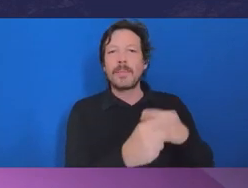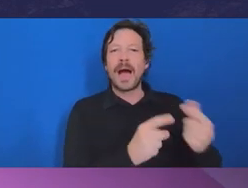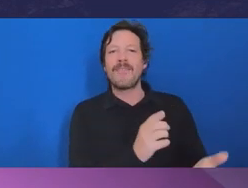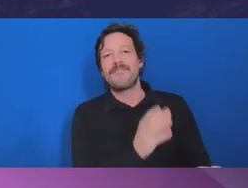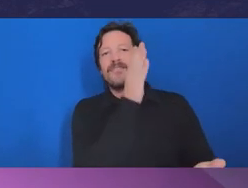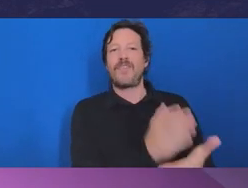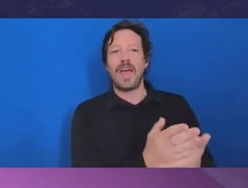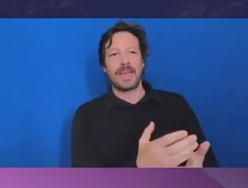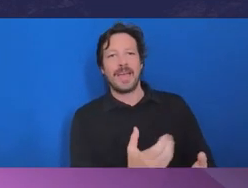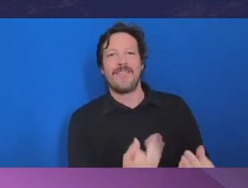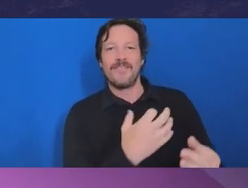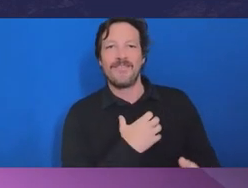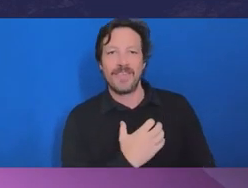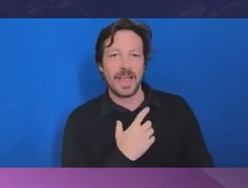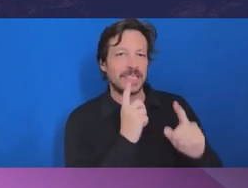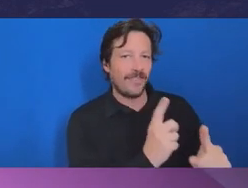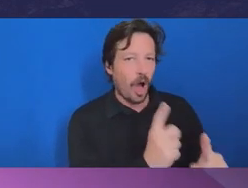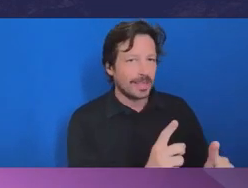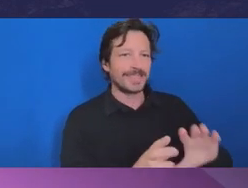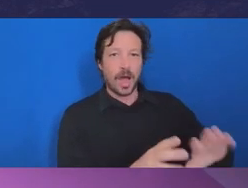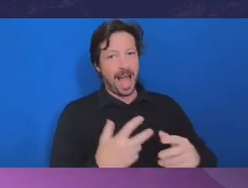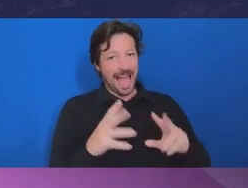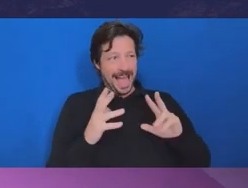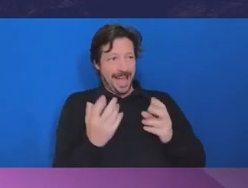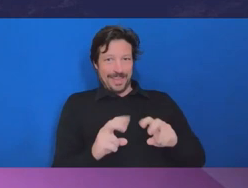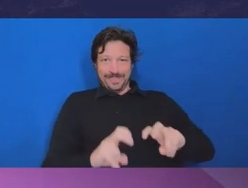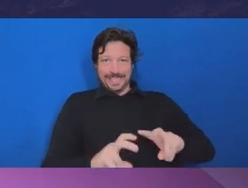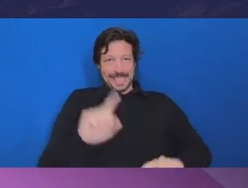not going to talk about that because it is an ongoing investigation.